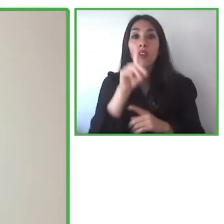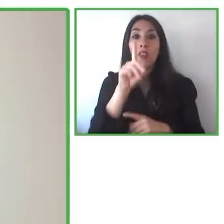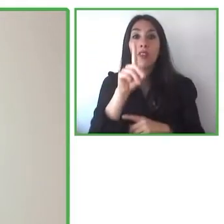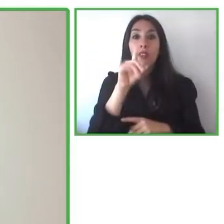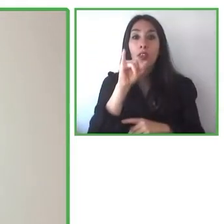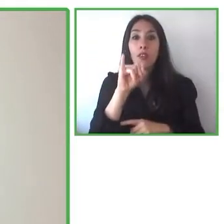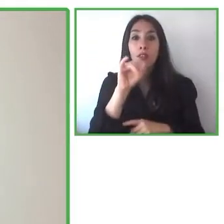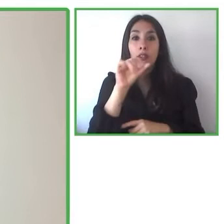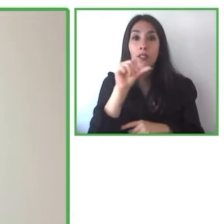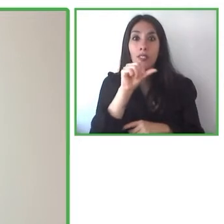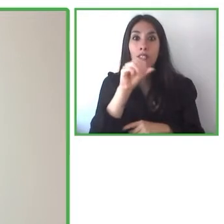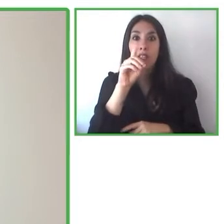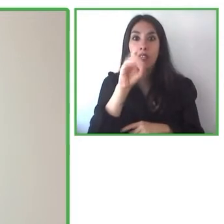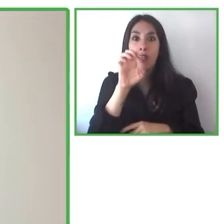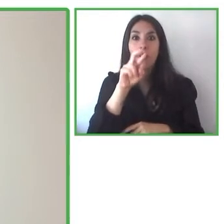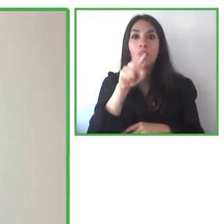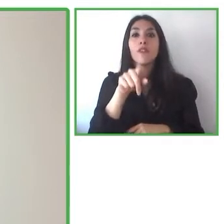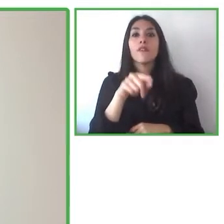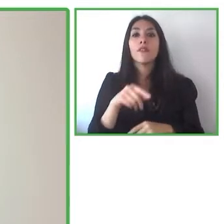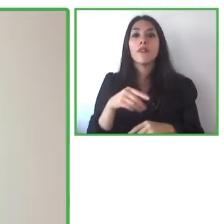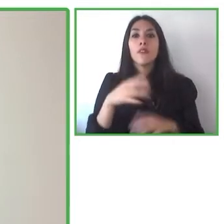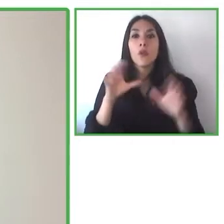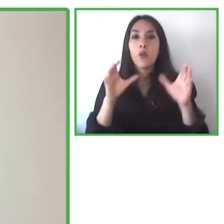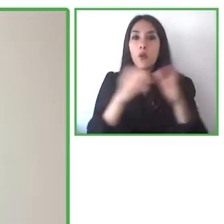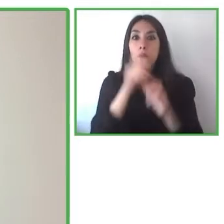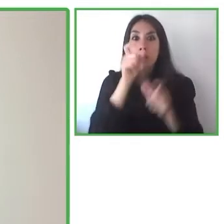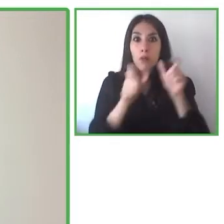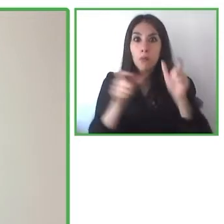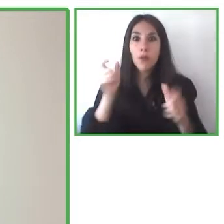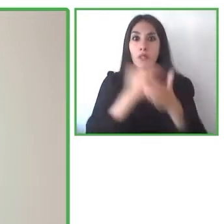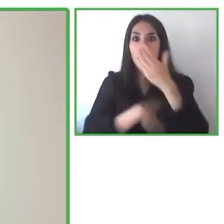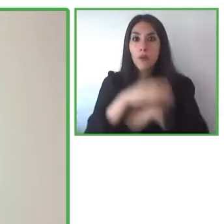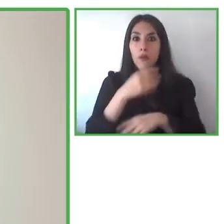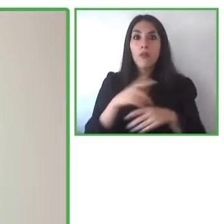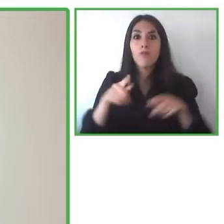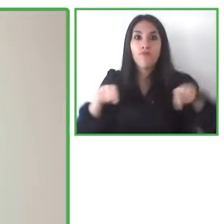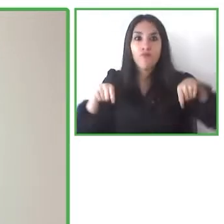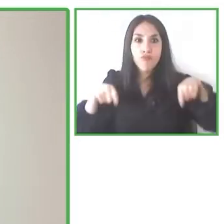he with the Association of People with Reduced Mobility, has launched several different